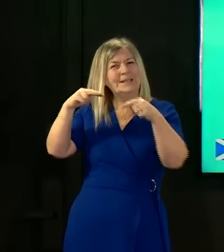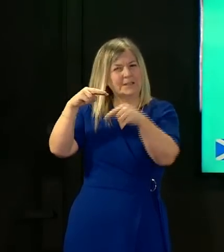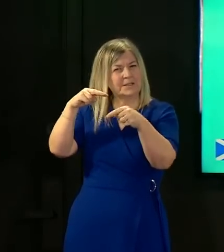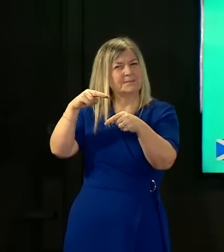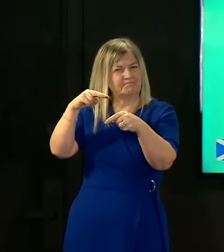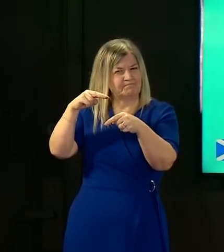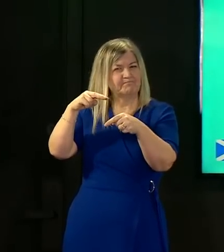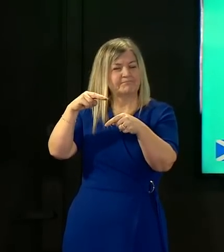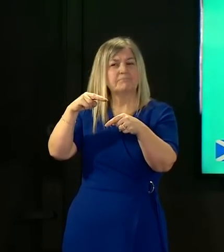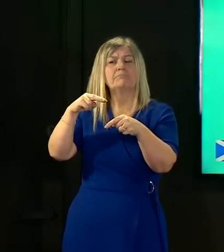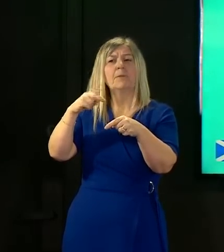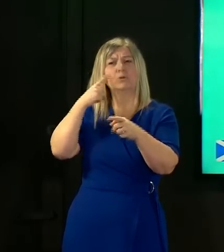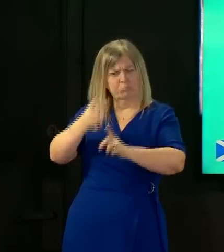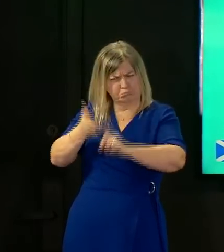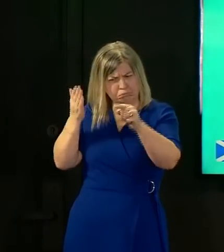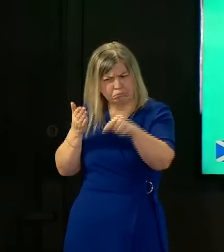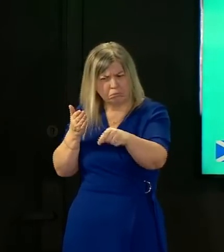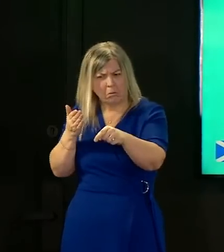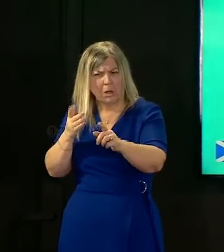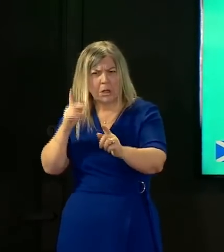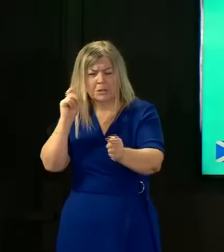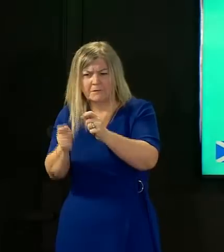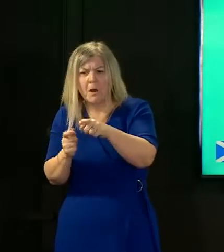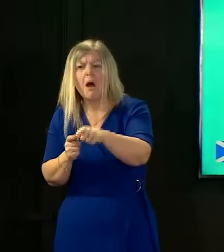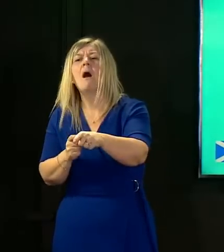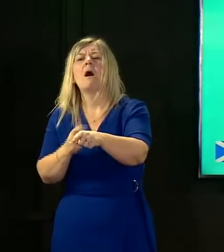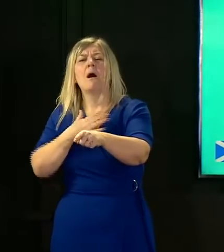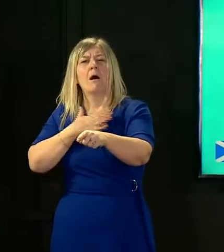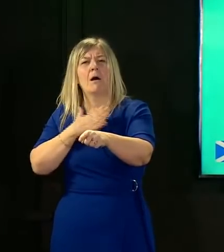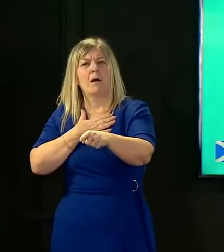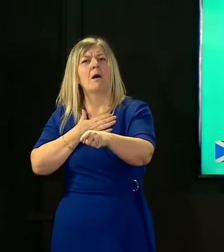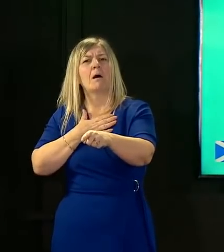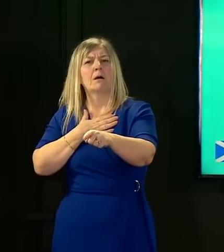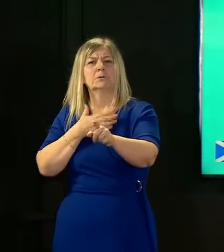have so that gave us an ability to be able to detect that even from pcr but at this moment